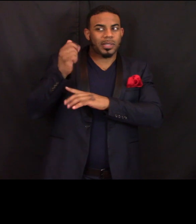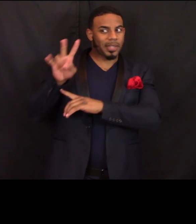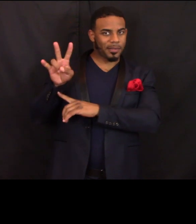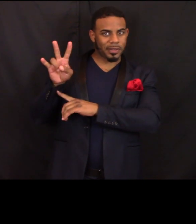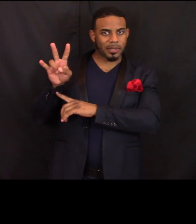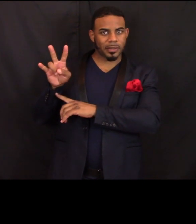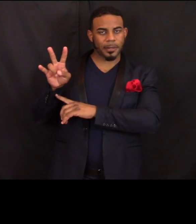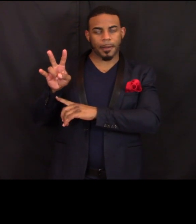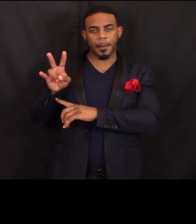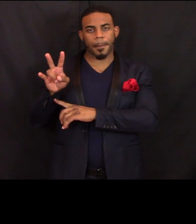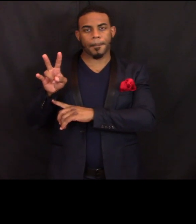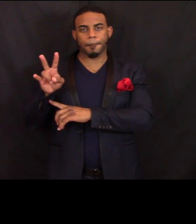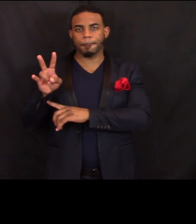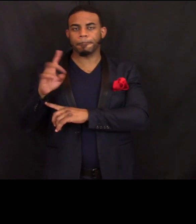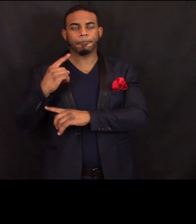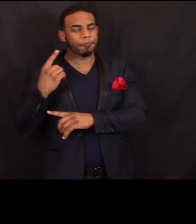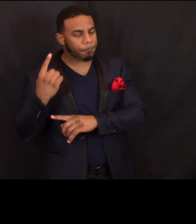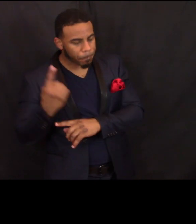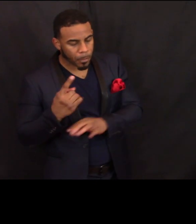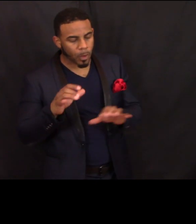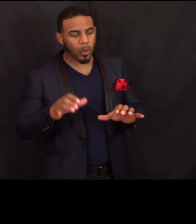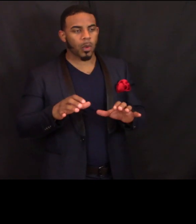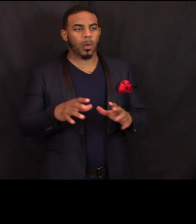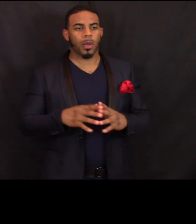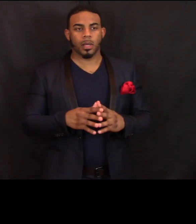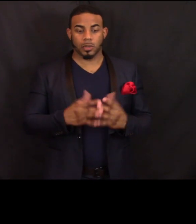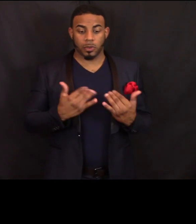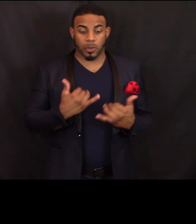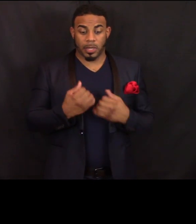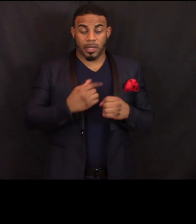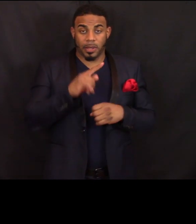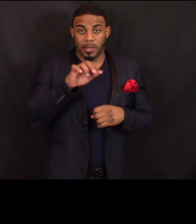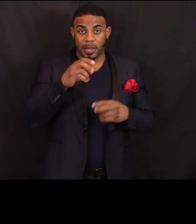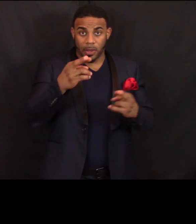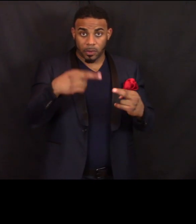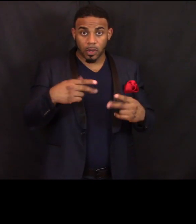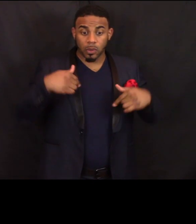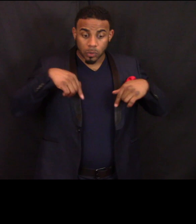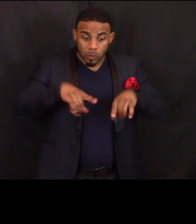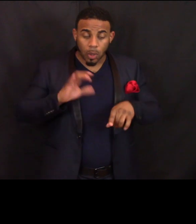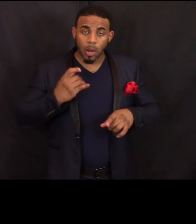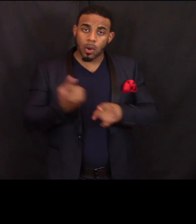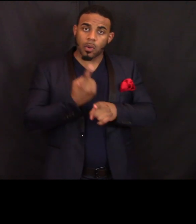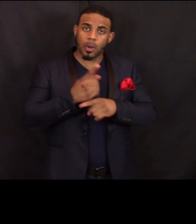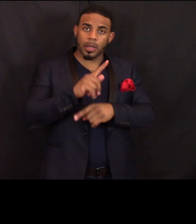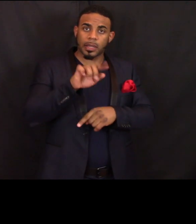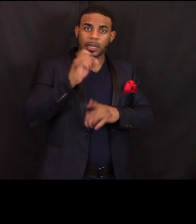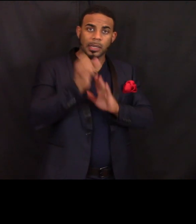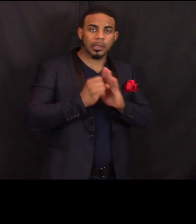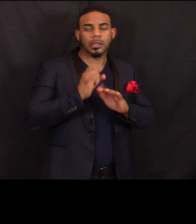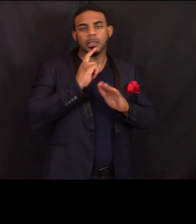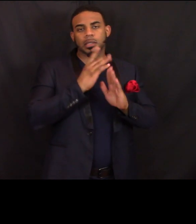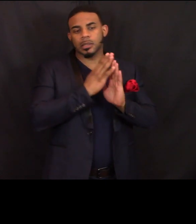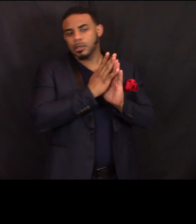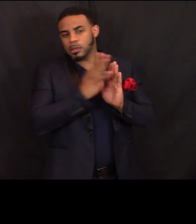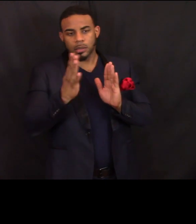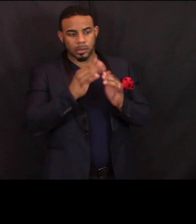We always do the current year tax return during our regular tax season which runs from the end of January until tax day.